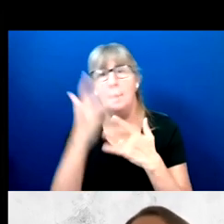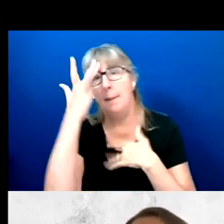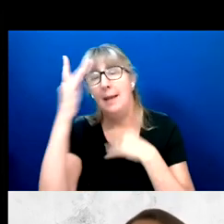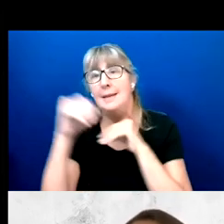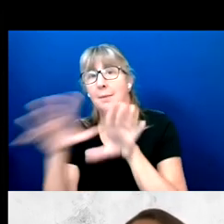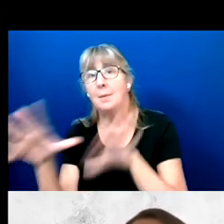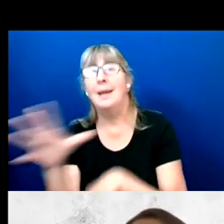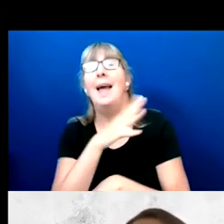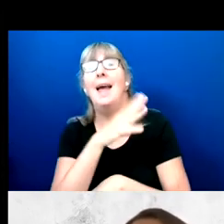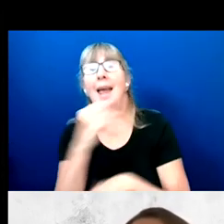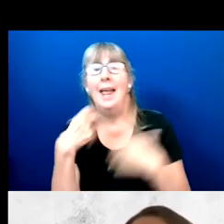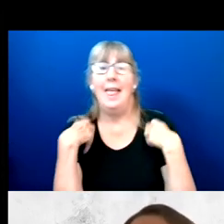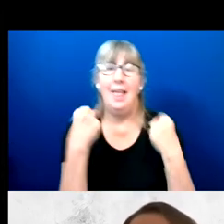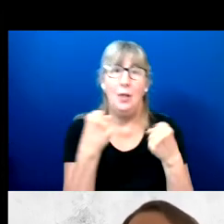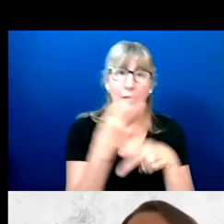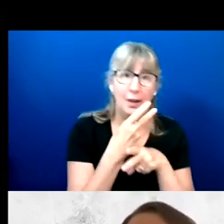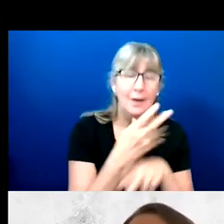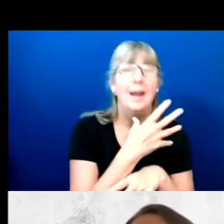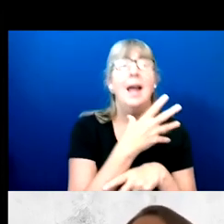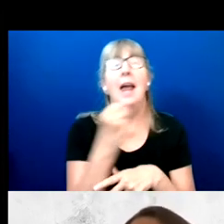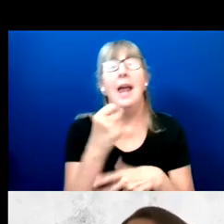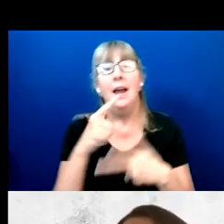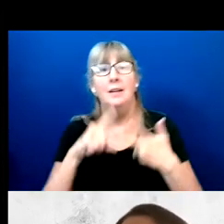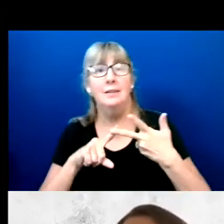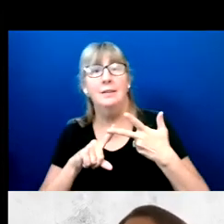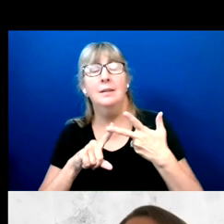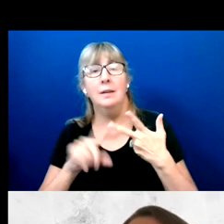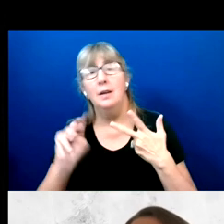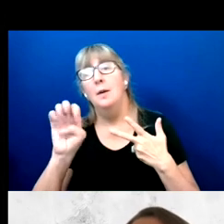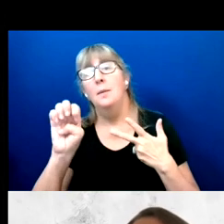healthcare, and even medic care.